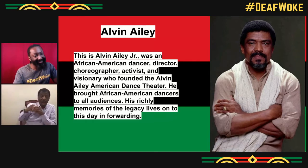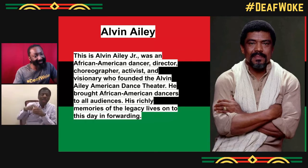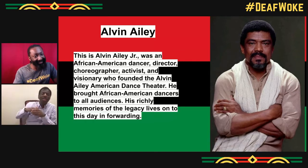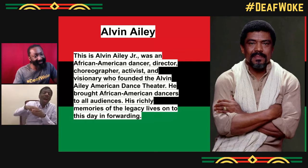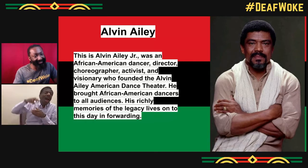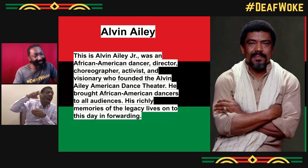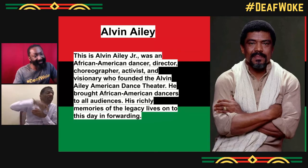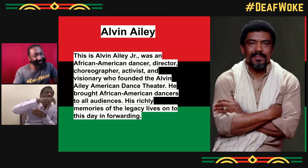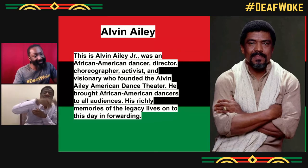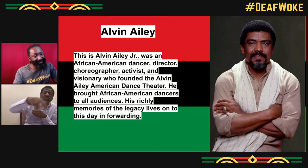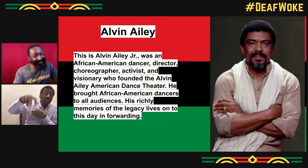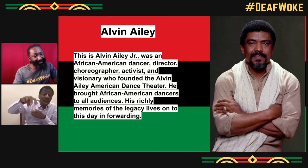Back when I was in.